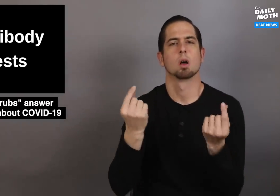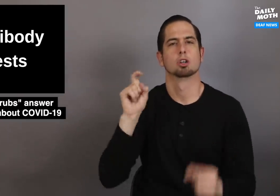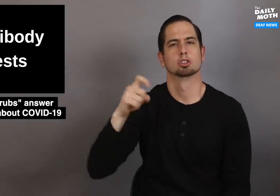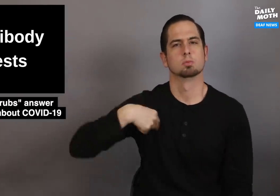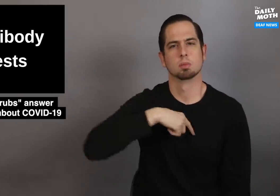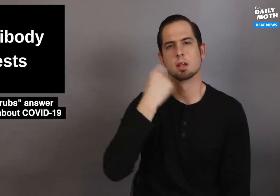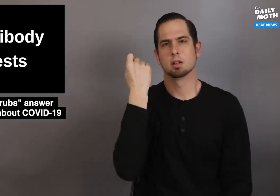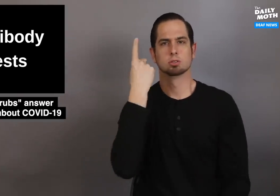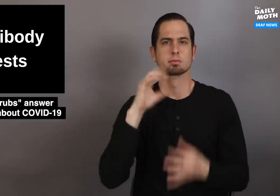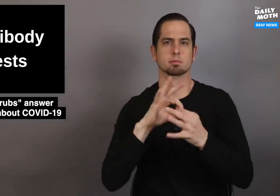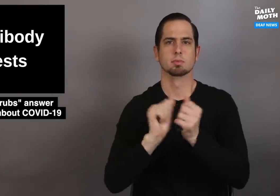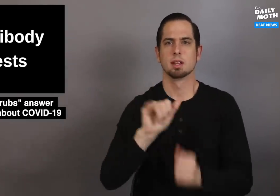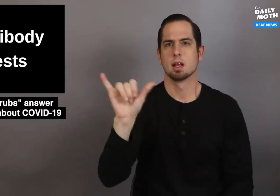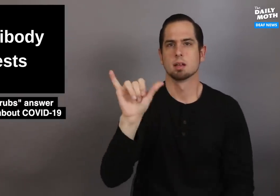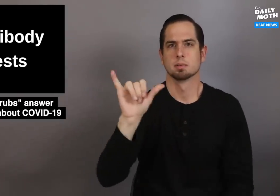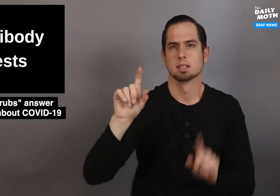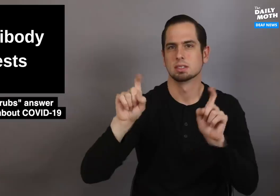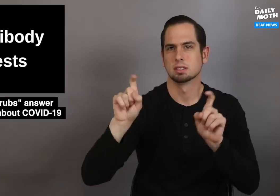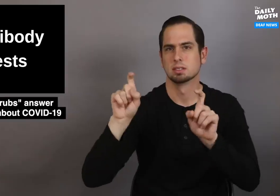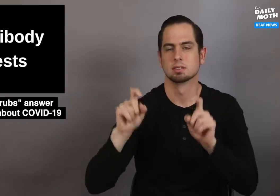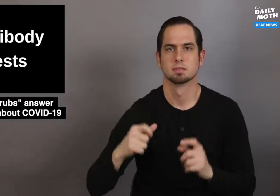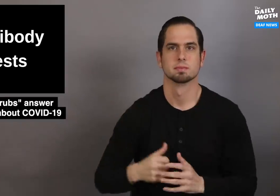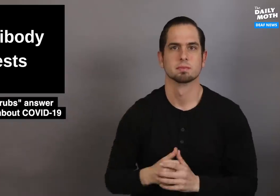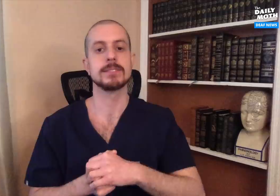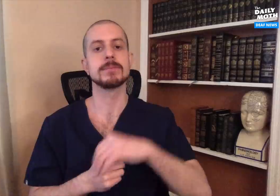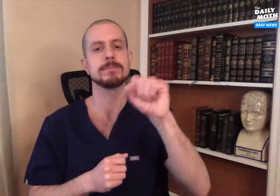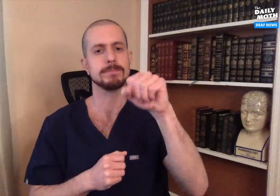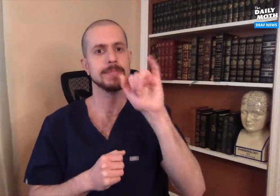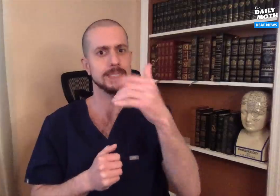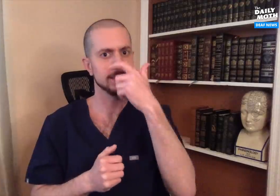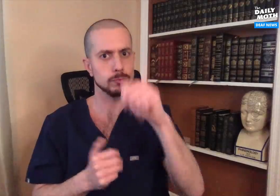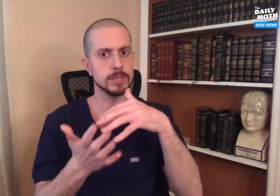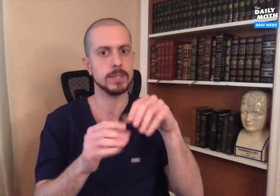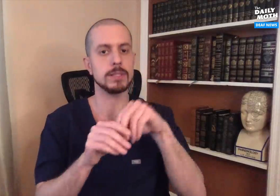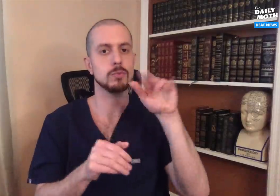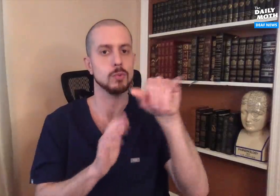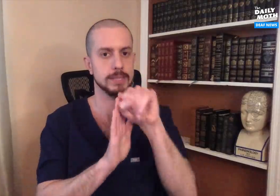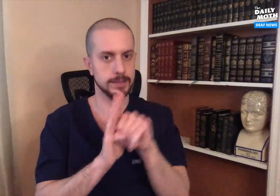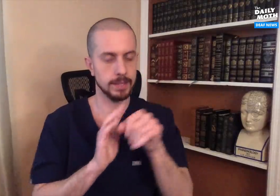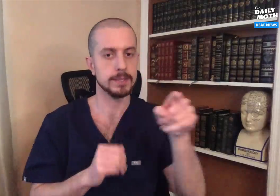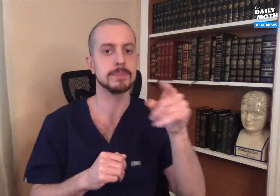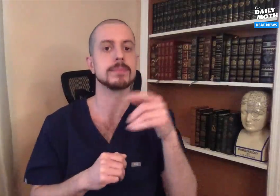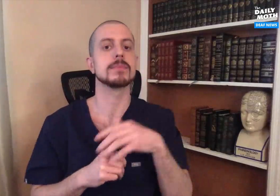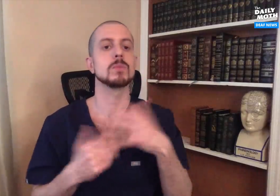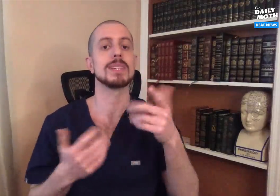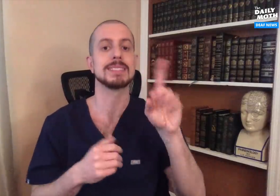and what we should understand about antibody tests. Yes, it is an interesting study in New York.